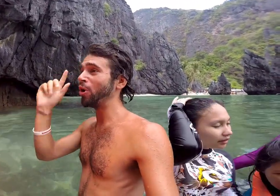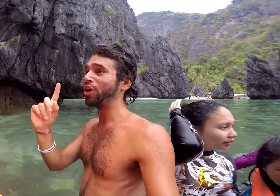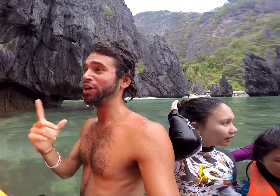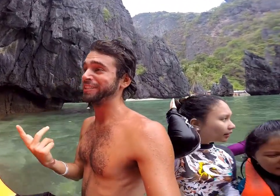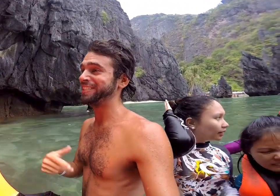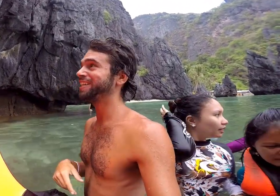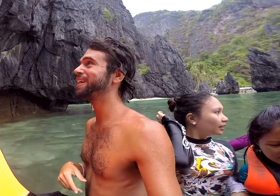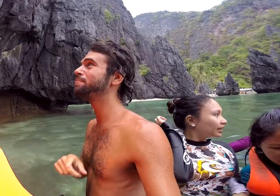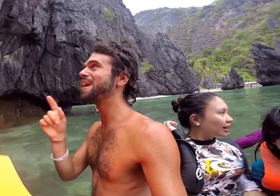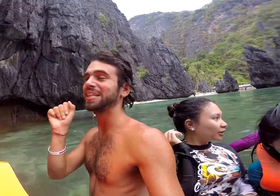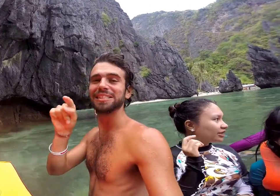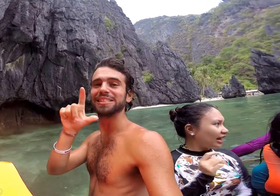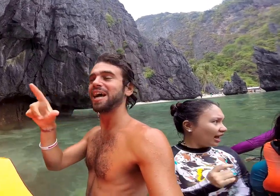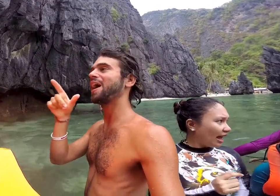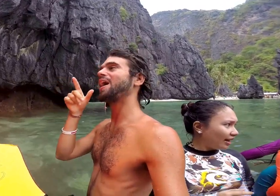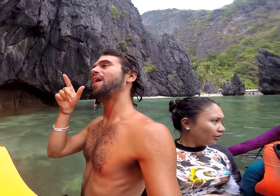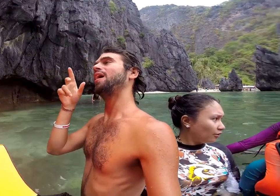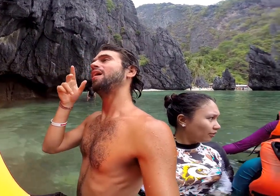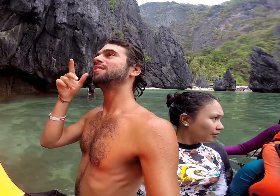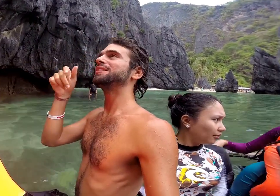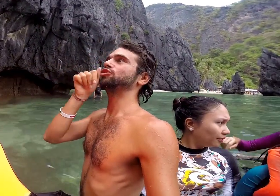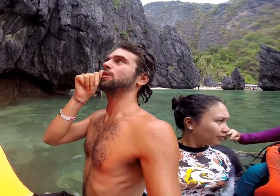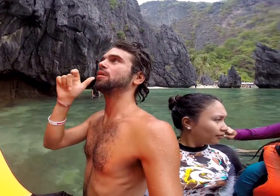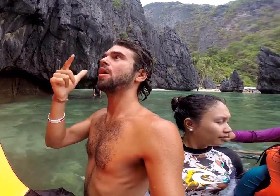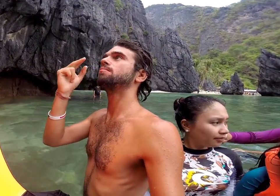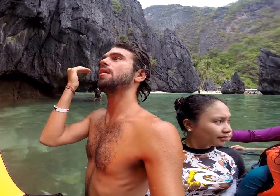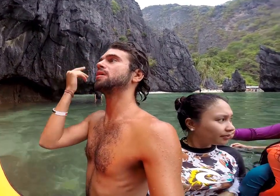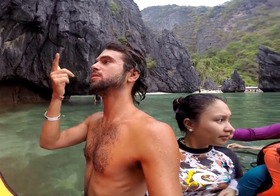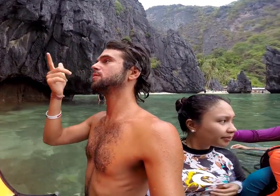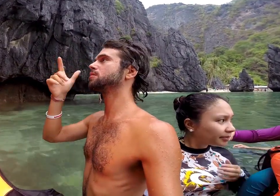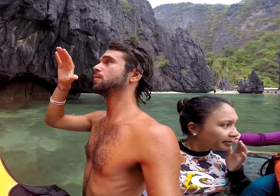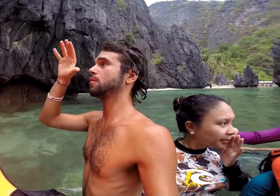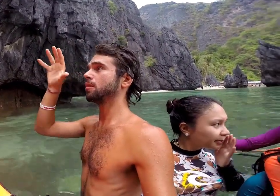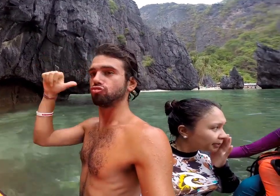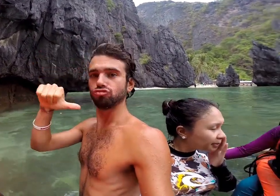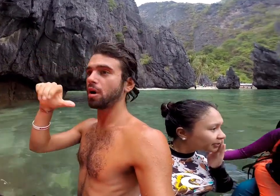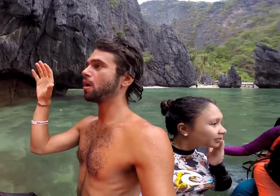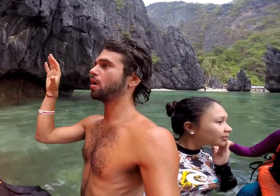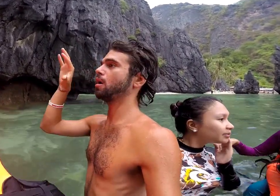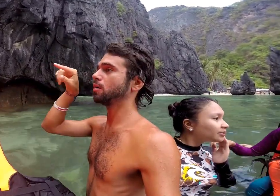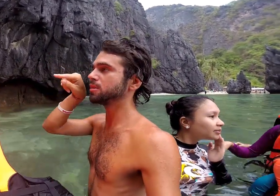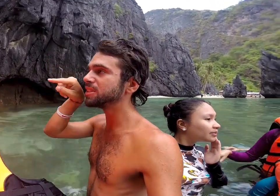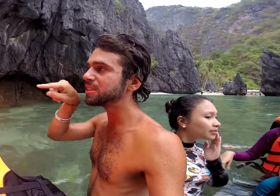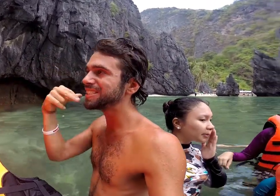I can see why it's a secret lagoon though, you have to go through/under rocks to see it.